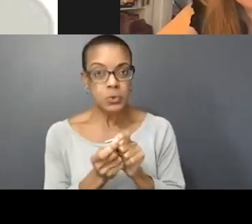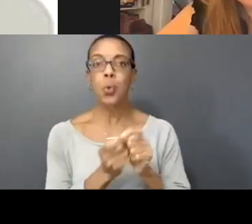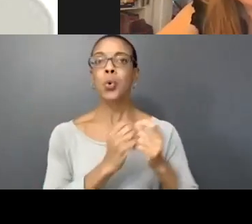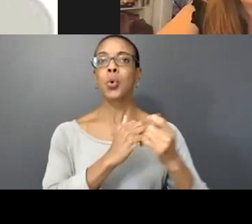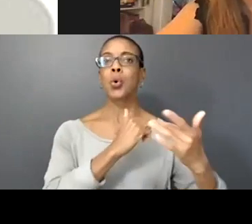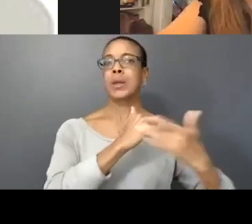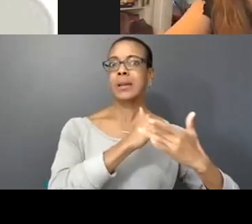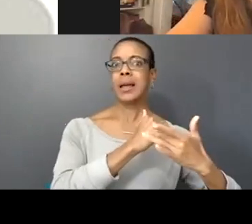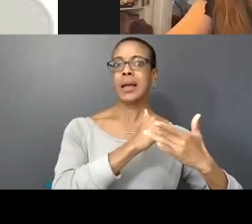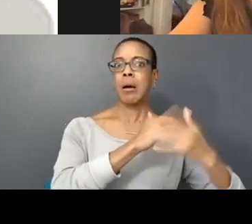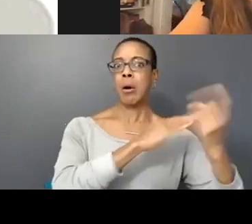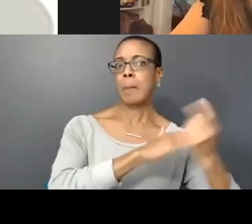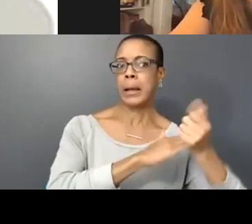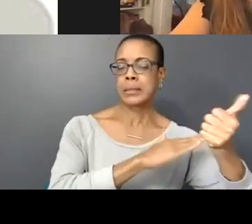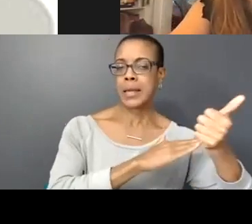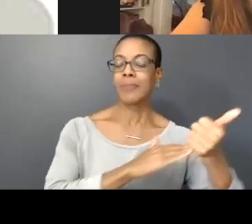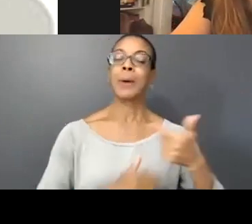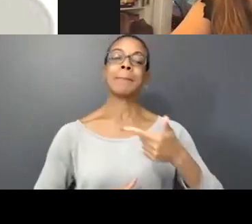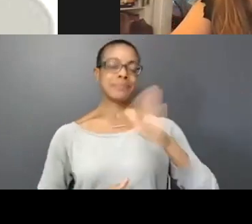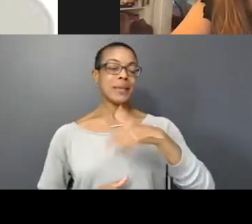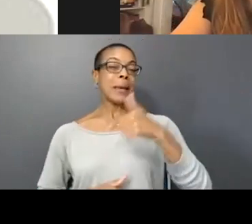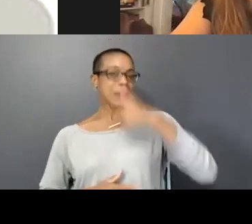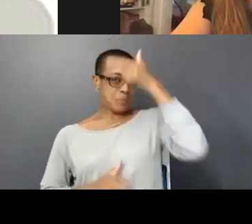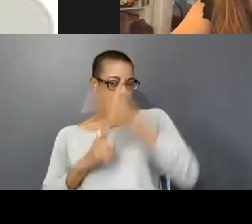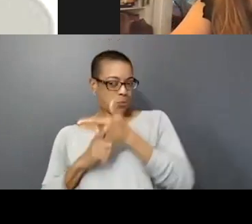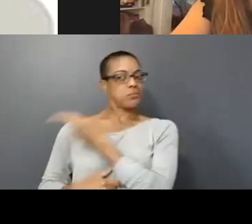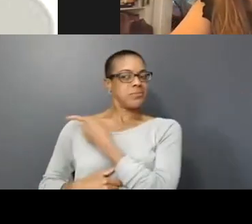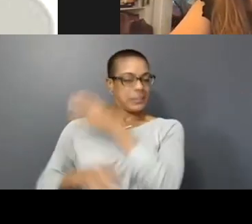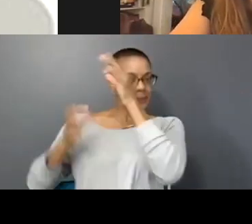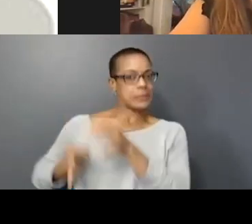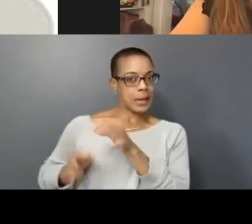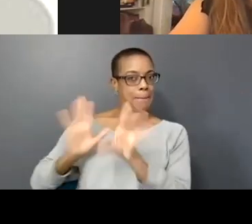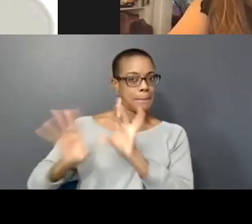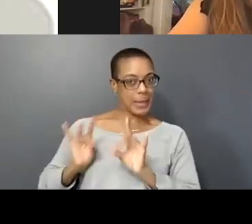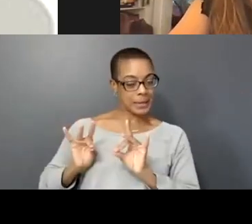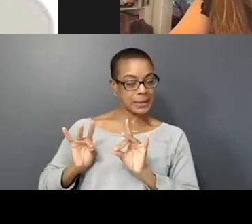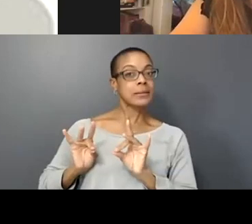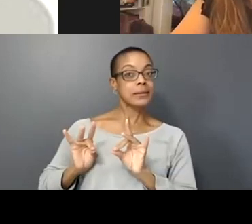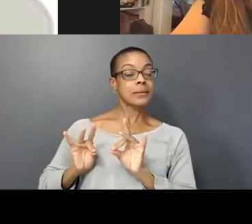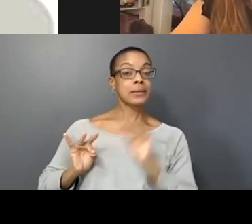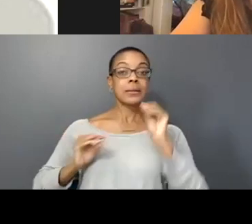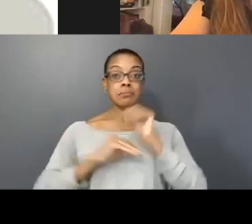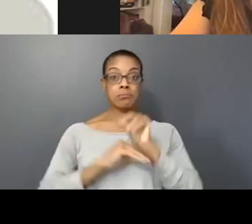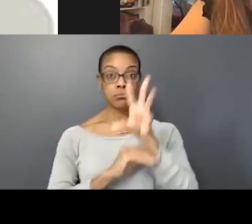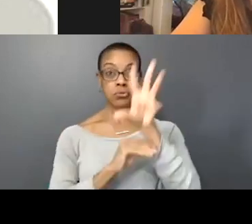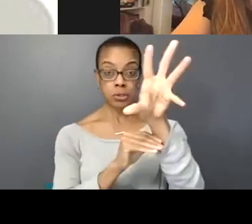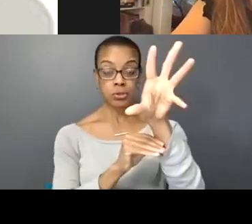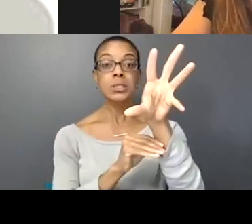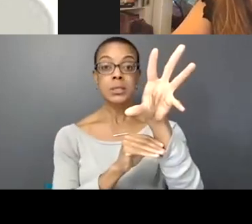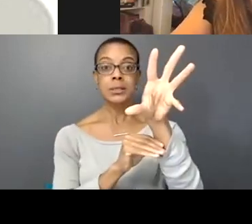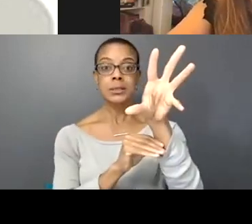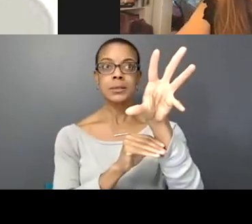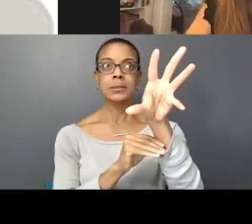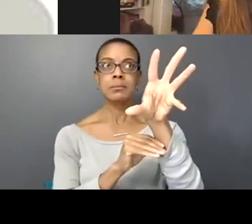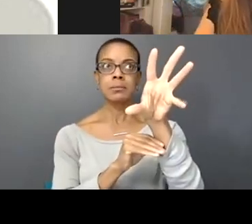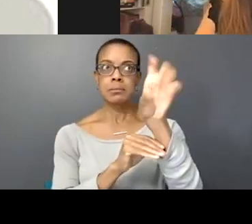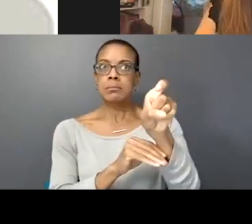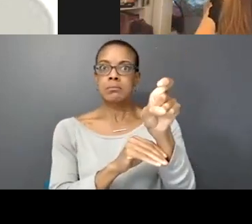because of projection needs to be right in order to show anything.